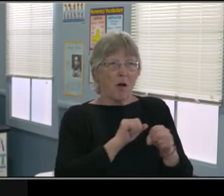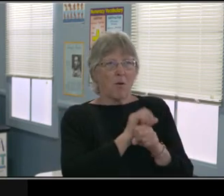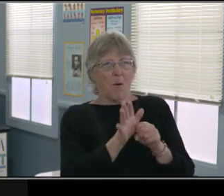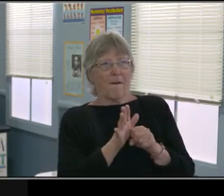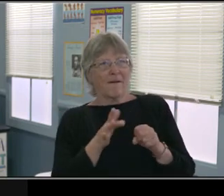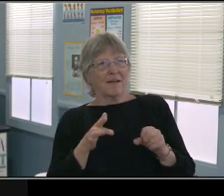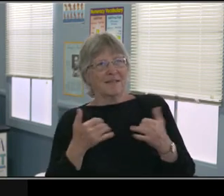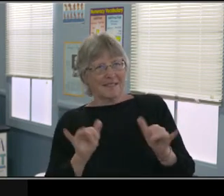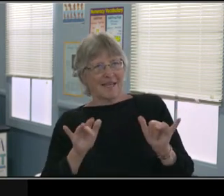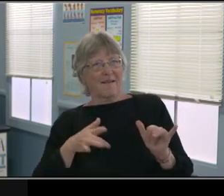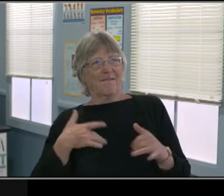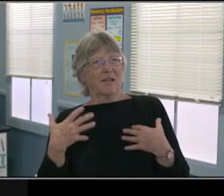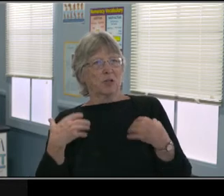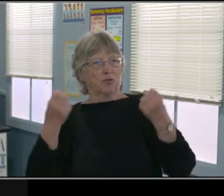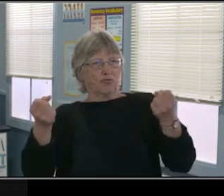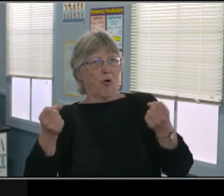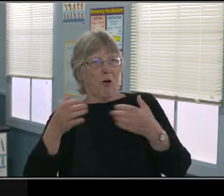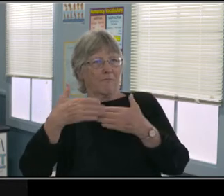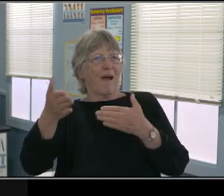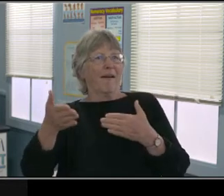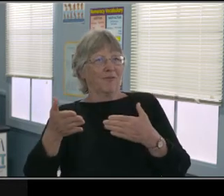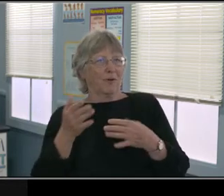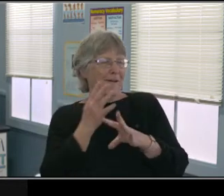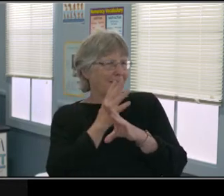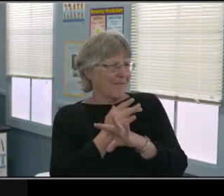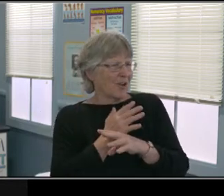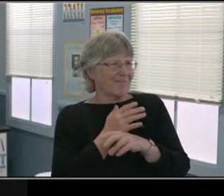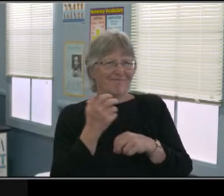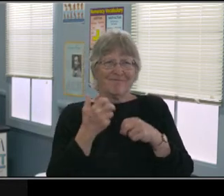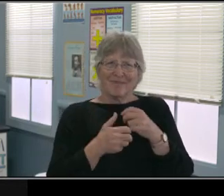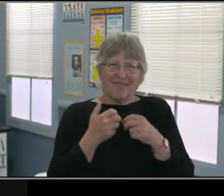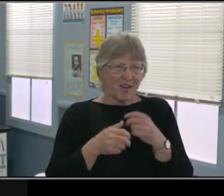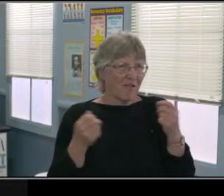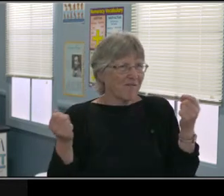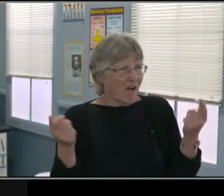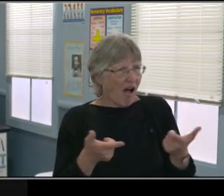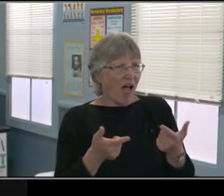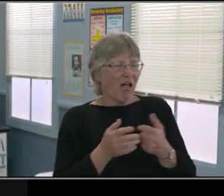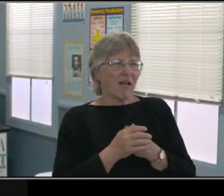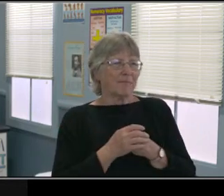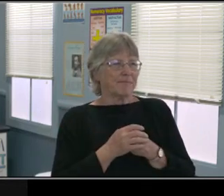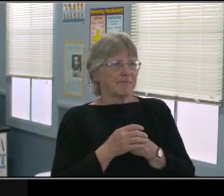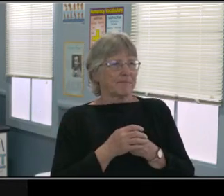So the other thing that I wanted to bring up and maybe this could be just a discussion at the end